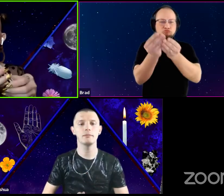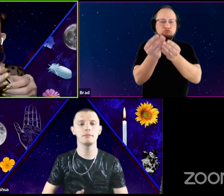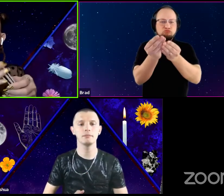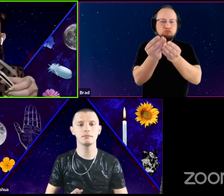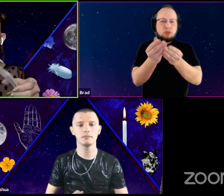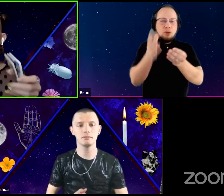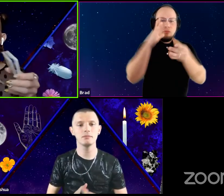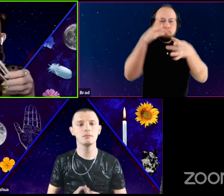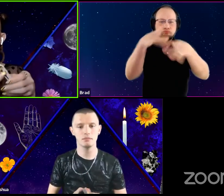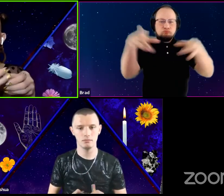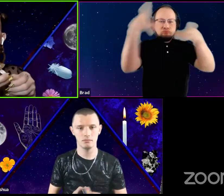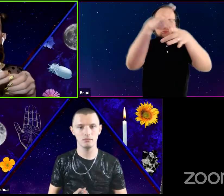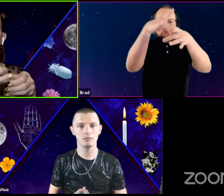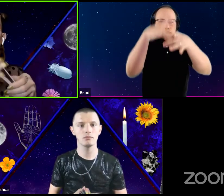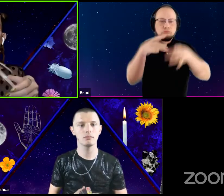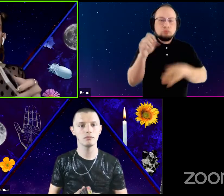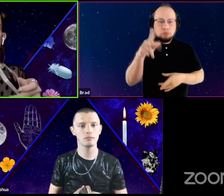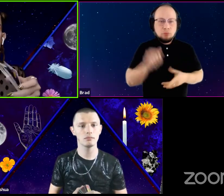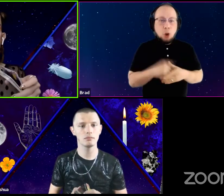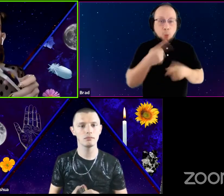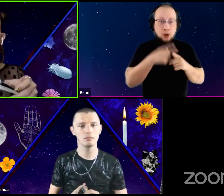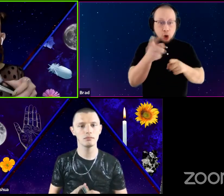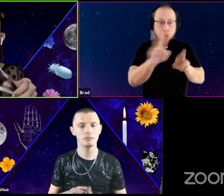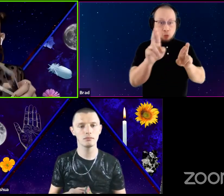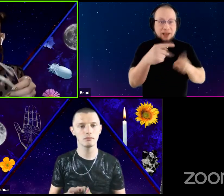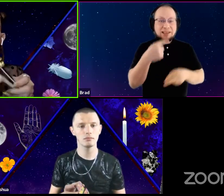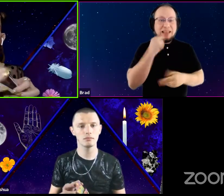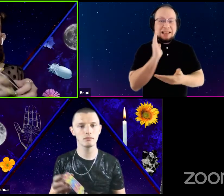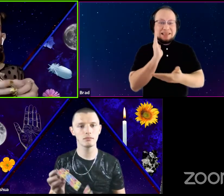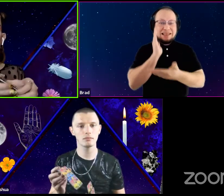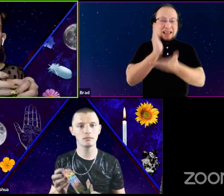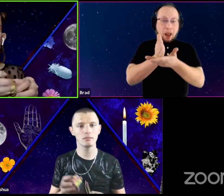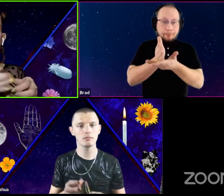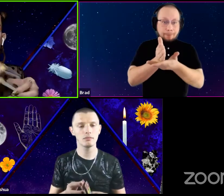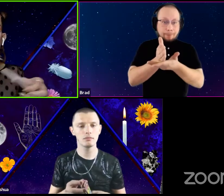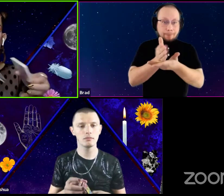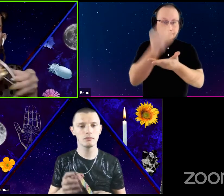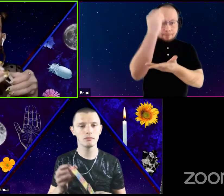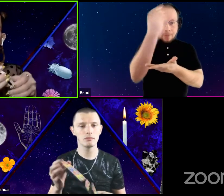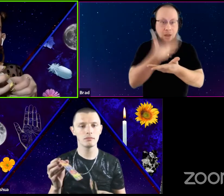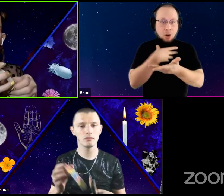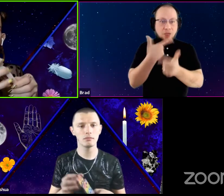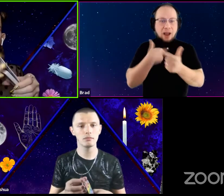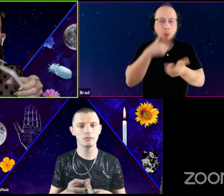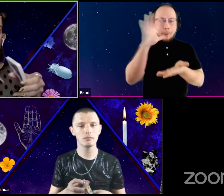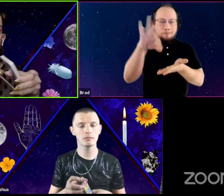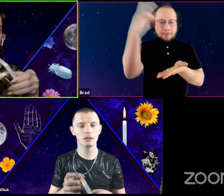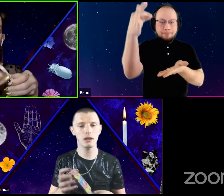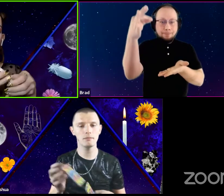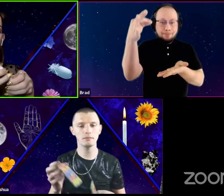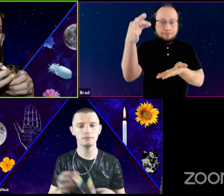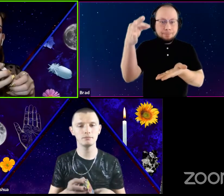So when you are ready, say stop, and then the top card will be yours. Okay.